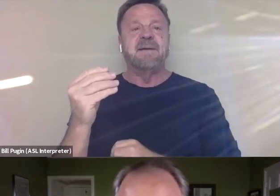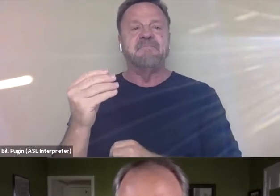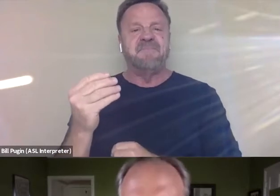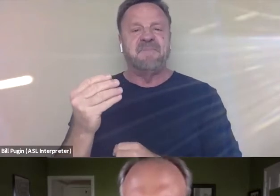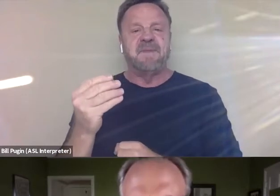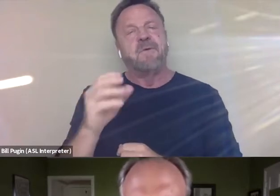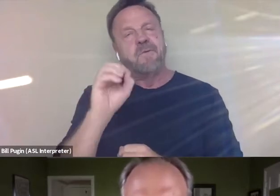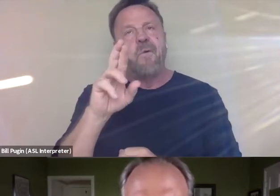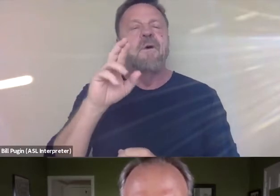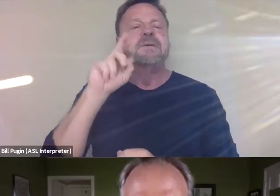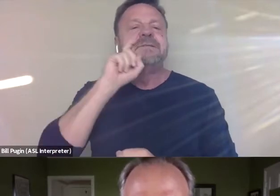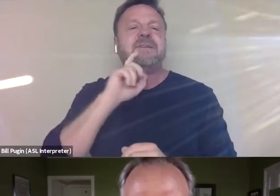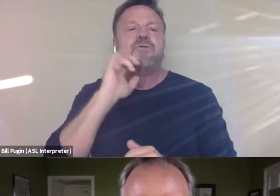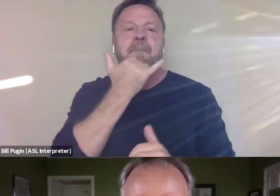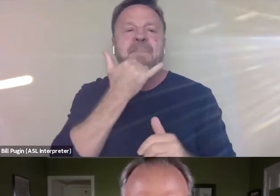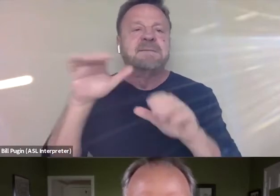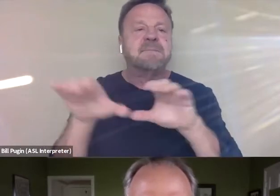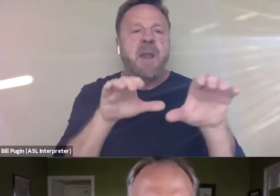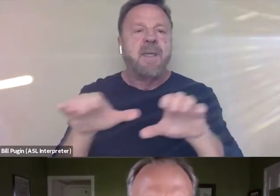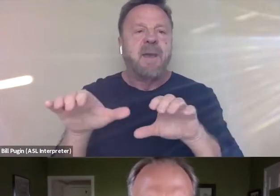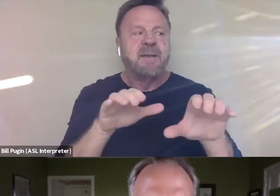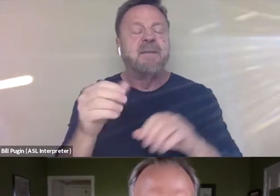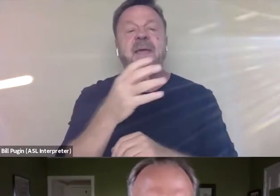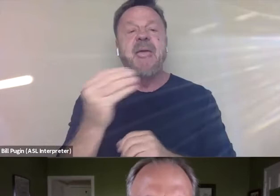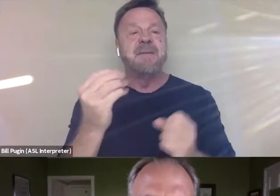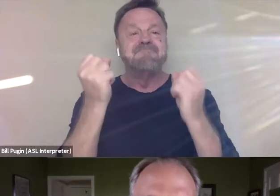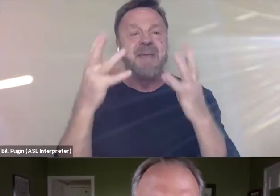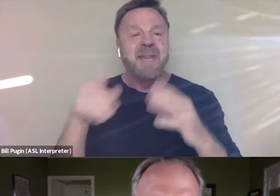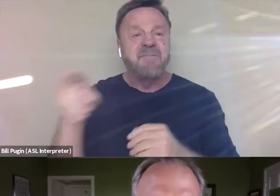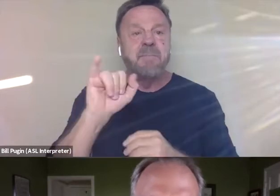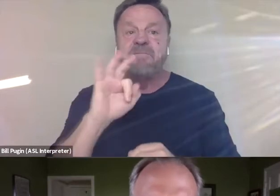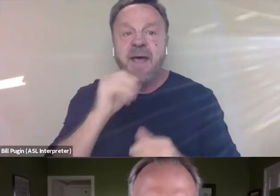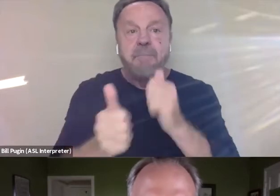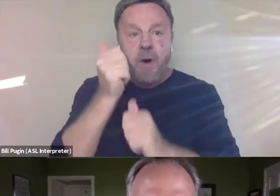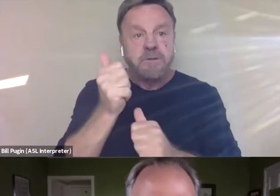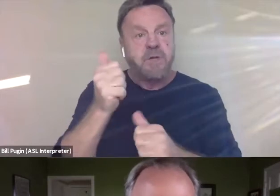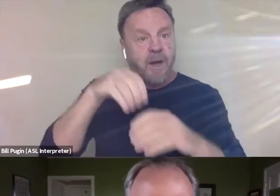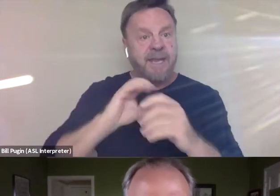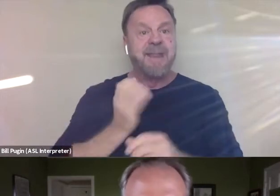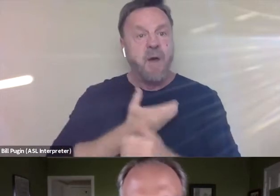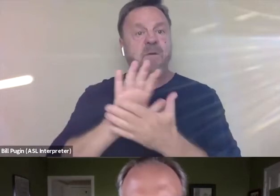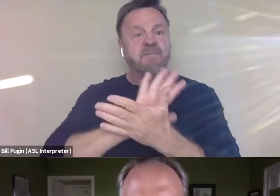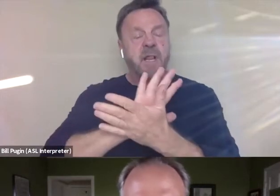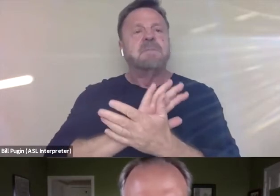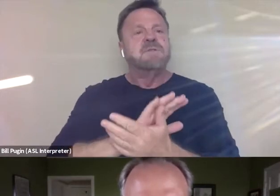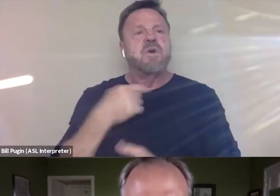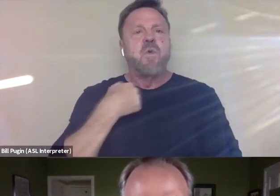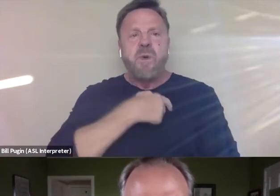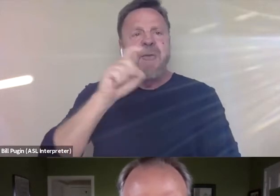or sexual misconduct. And many of them, if not, most of them are in our films. So we absolutely had to give him that chance.